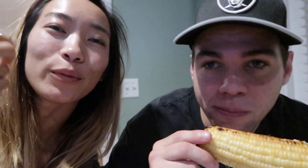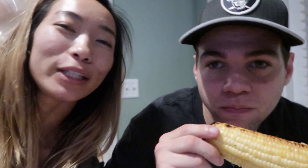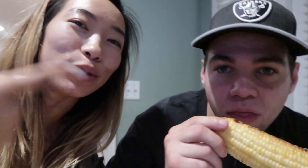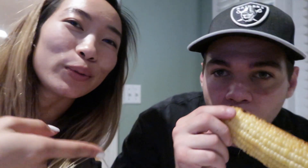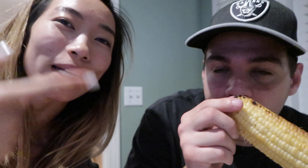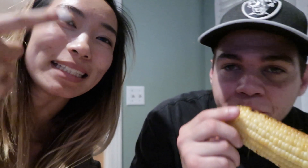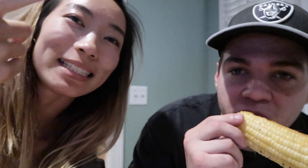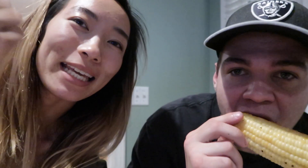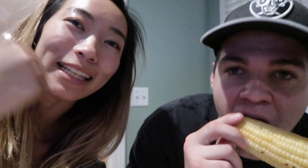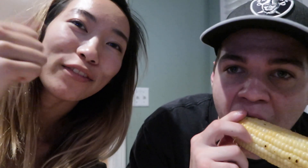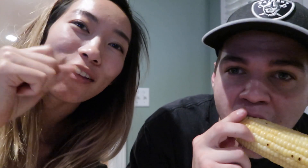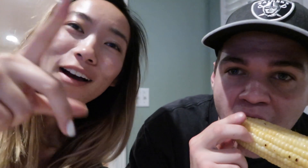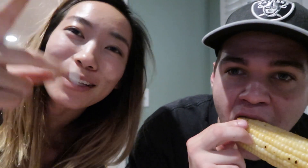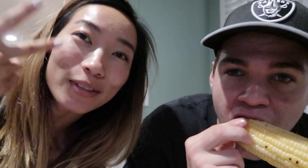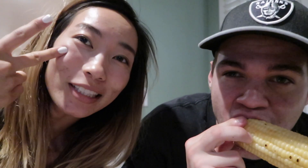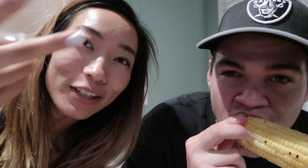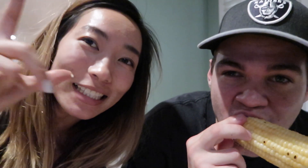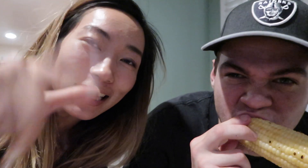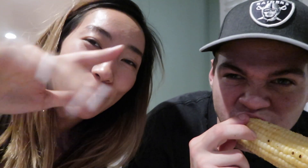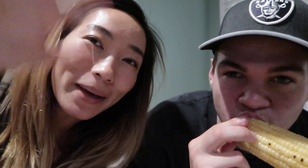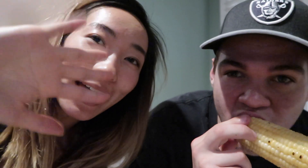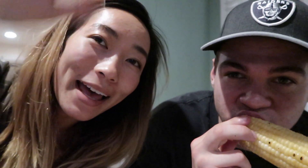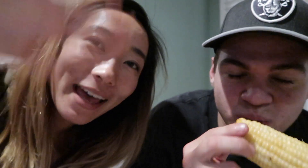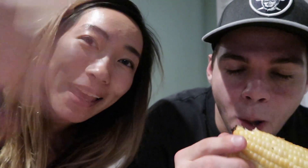We do daily vlogs. We'll see you guys later Bye